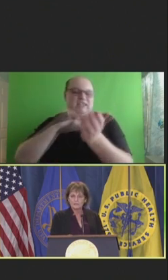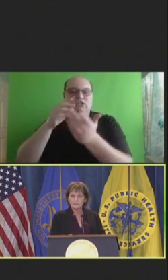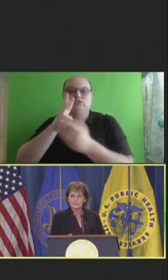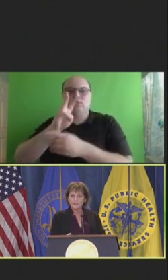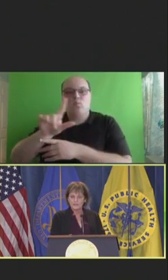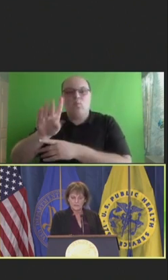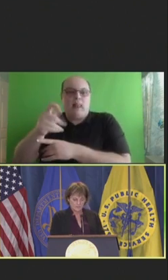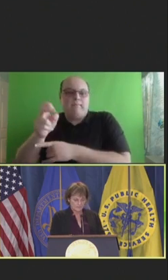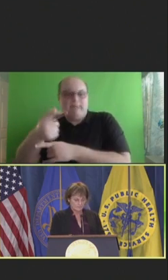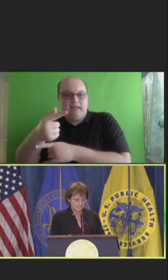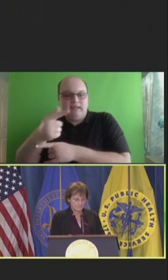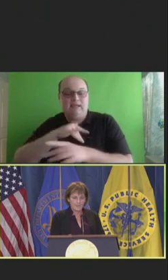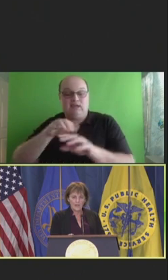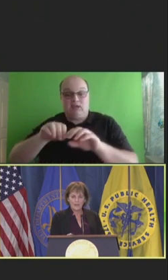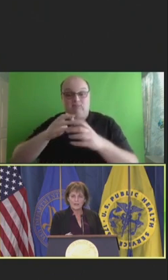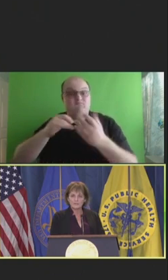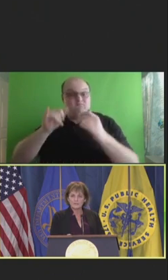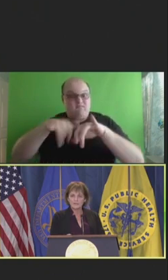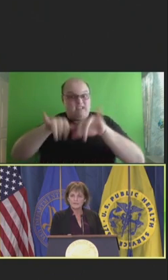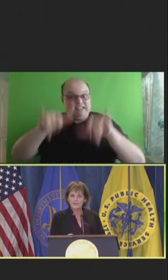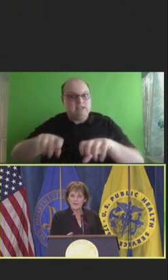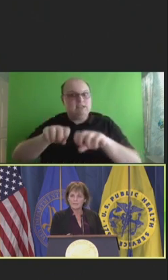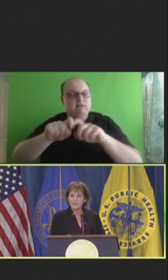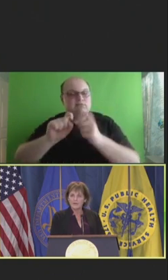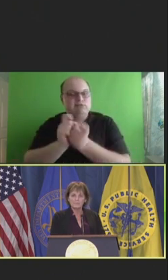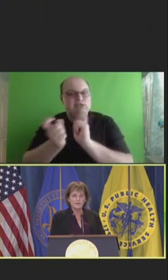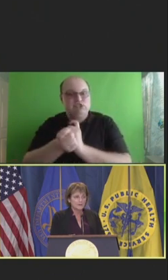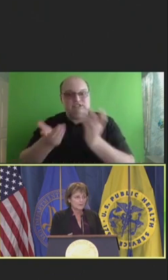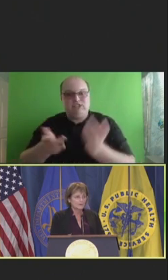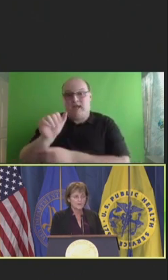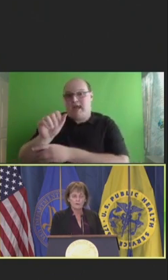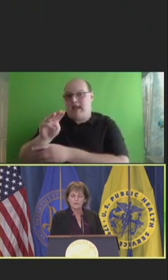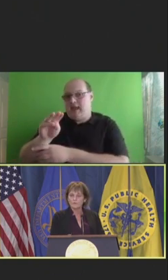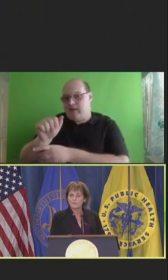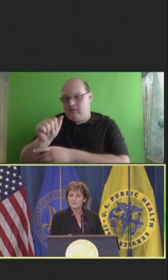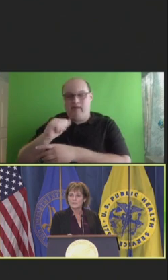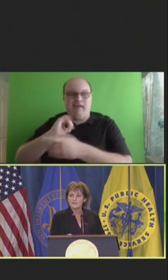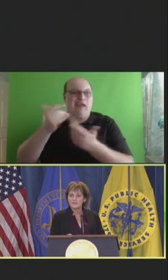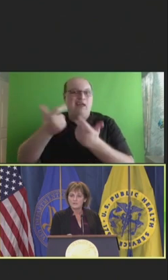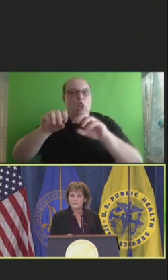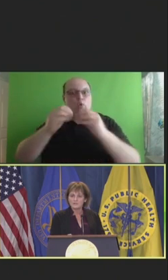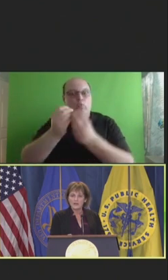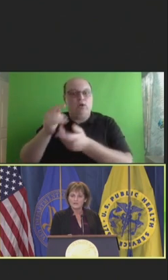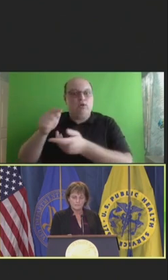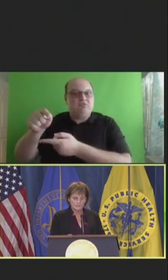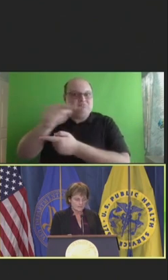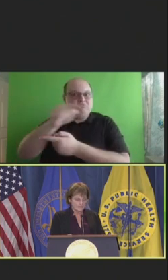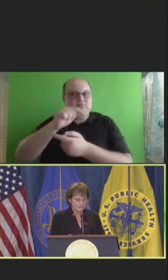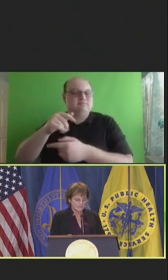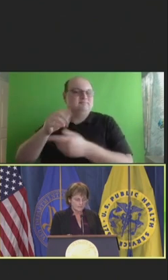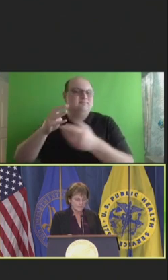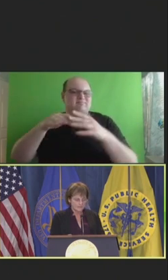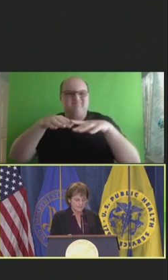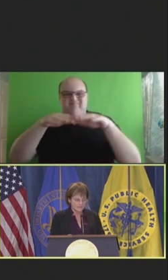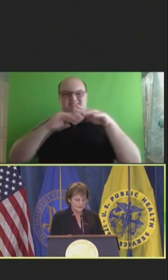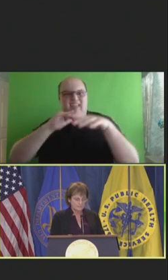Organizational changes. And that's what we at the AMA and many of the other organizations in the House of Medicine is focusing on.